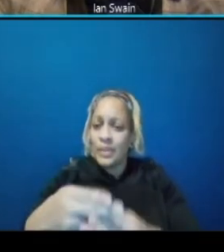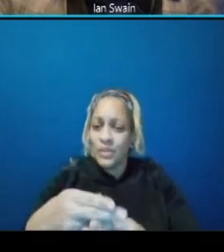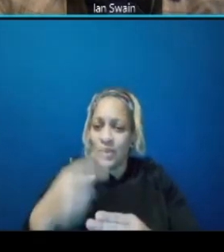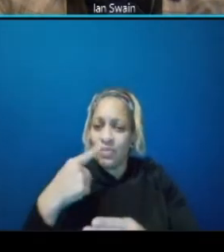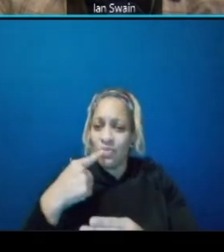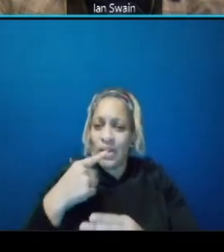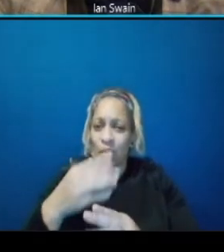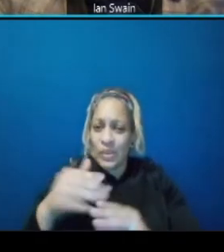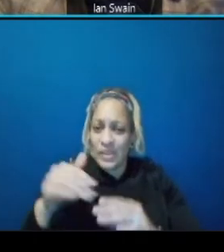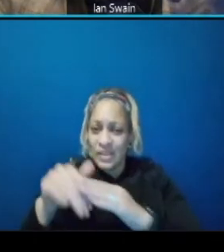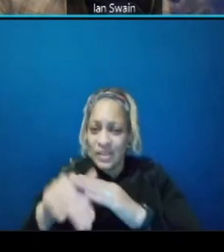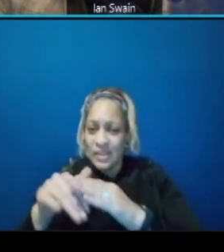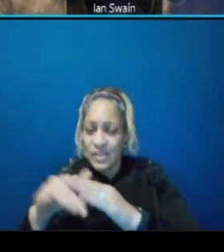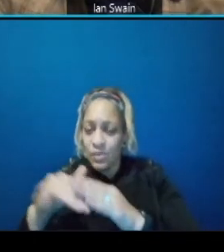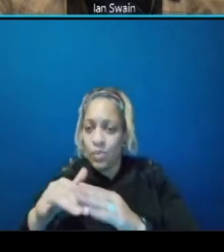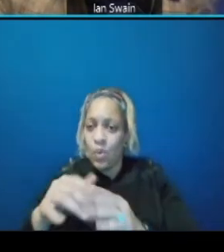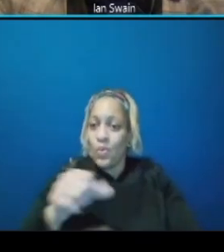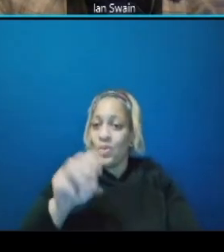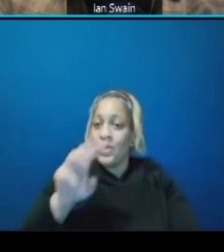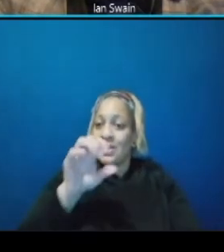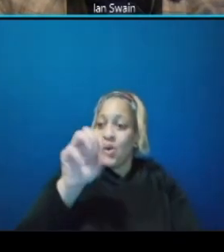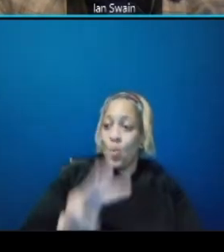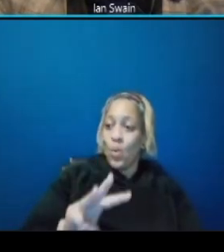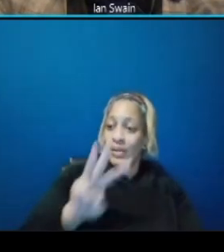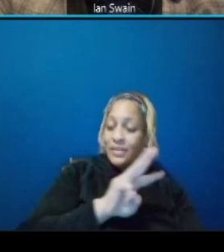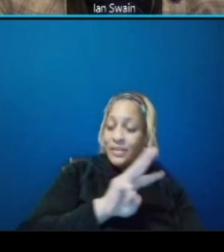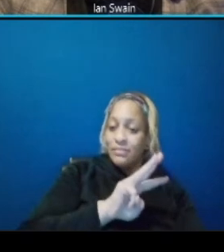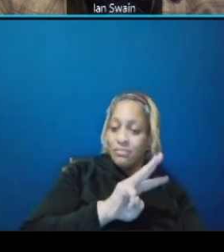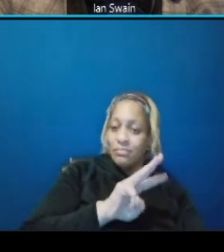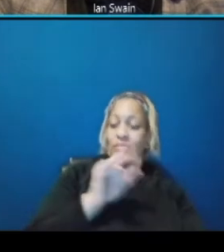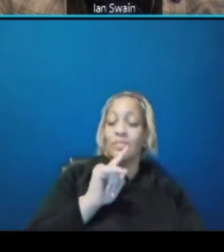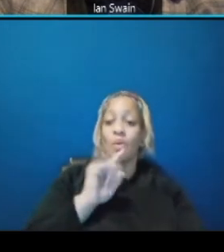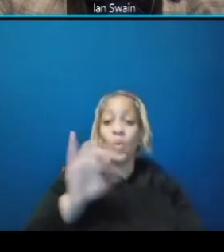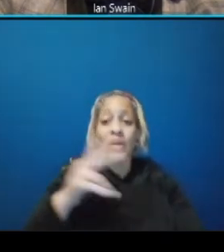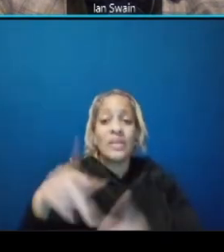what is the smallest width that it will be between kingman island and the highway